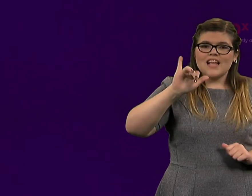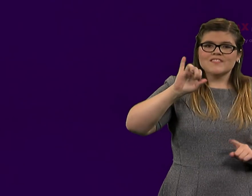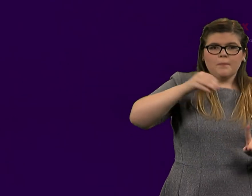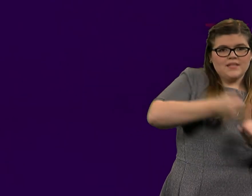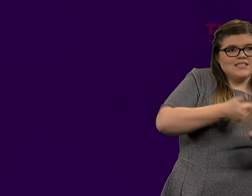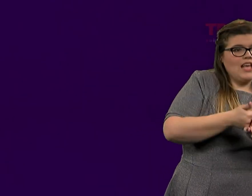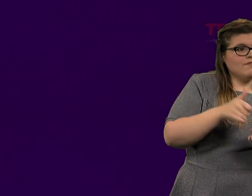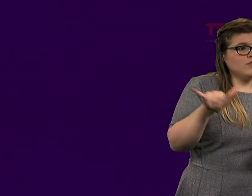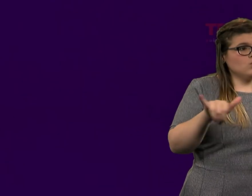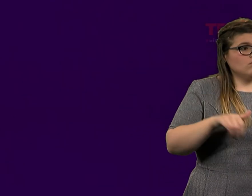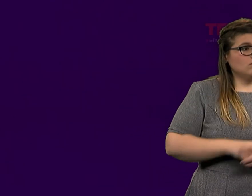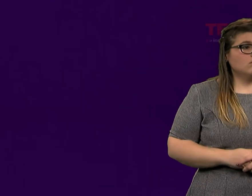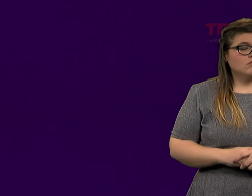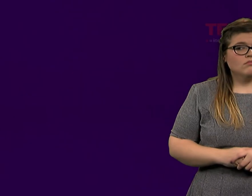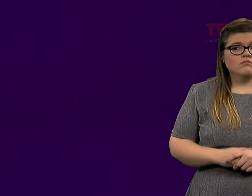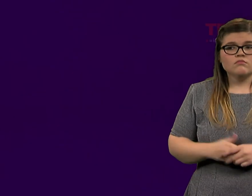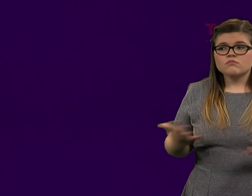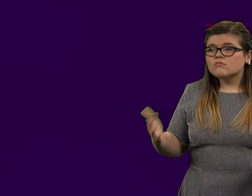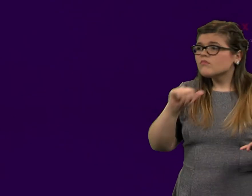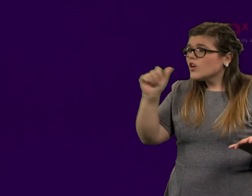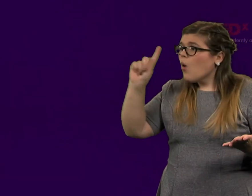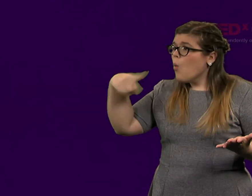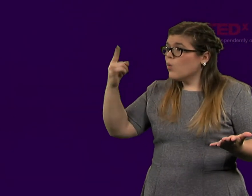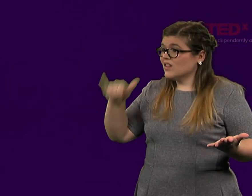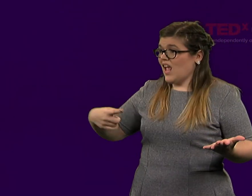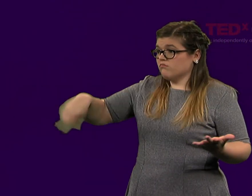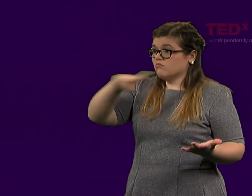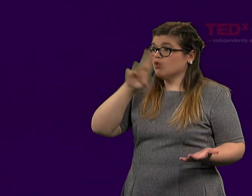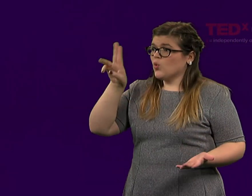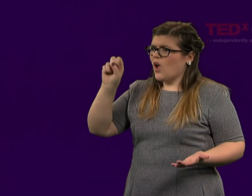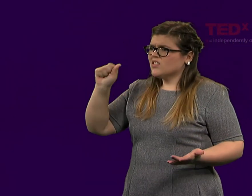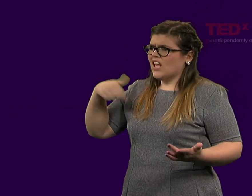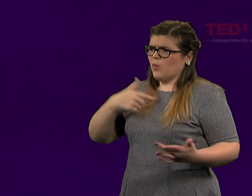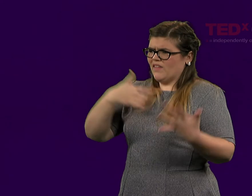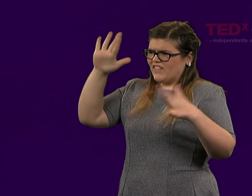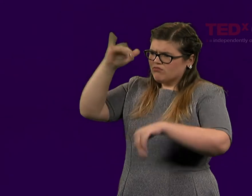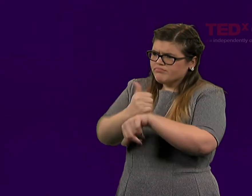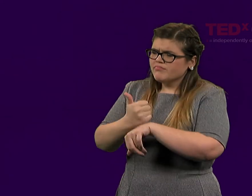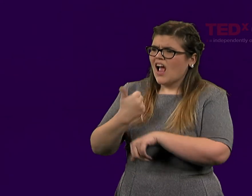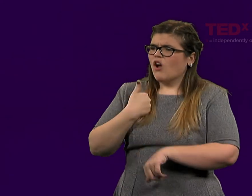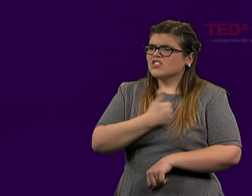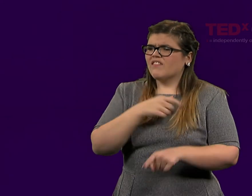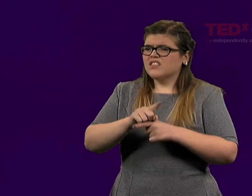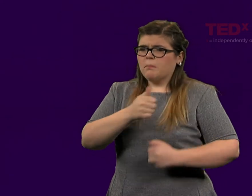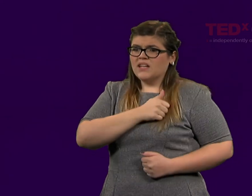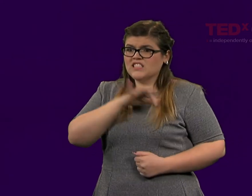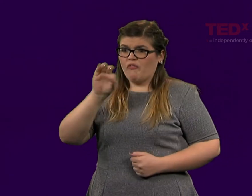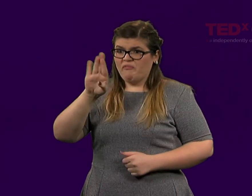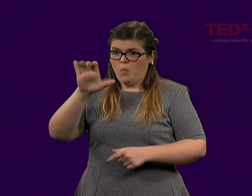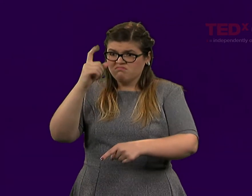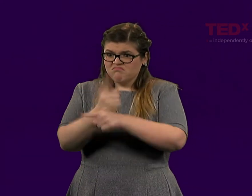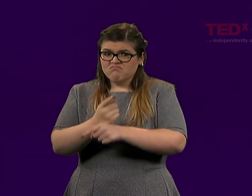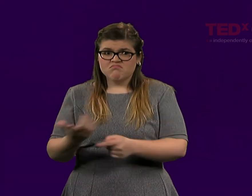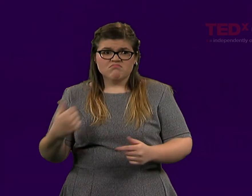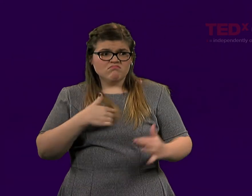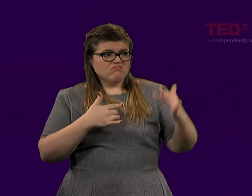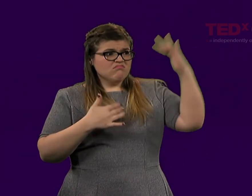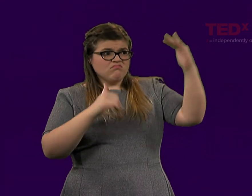that requires new pacifism. And we must evolve. We have the largest military,